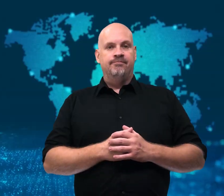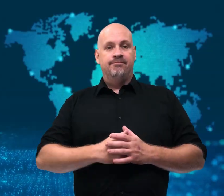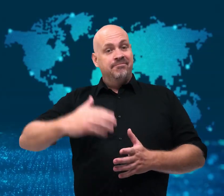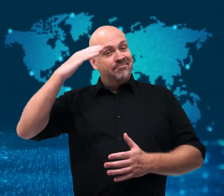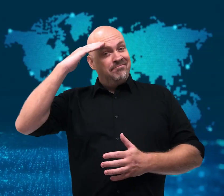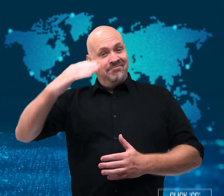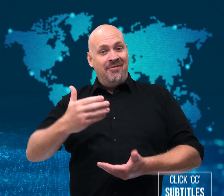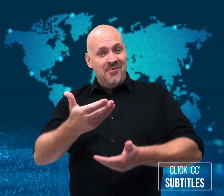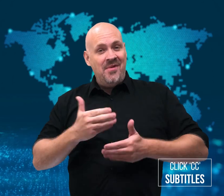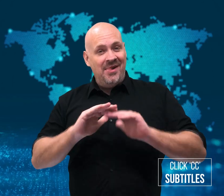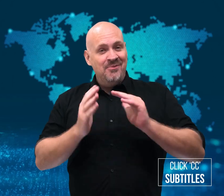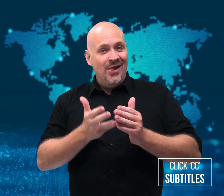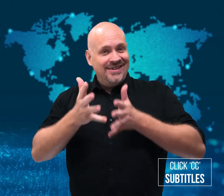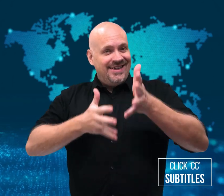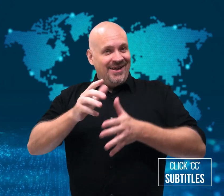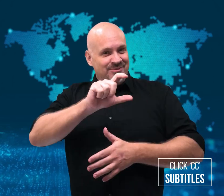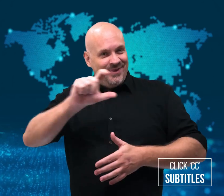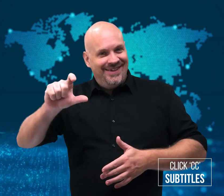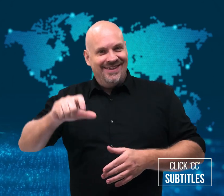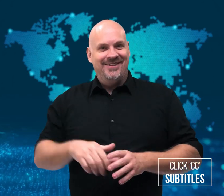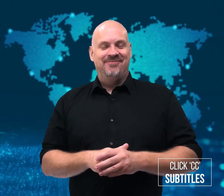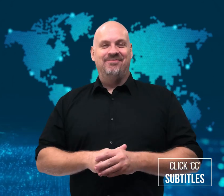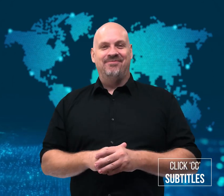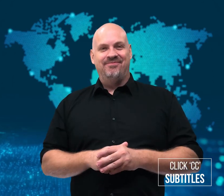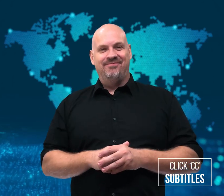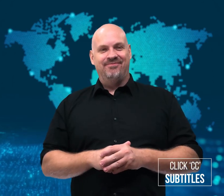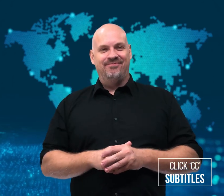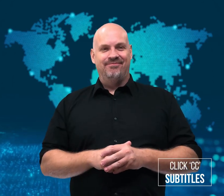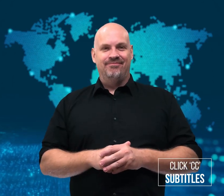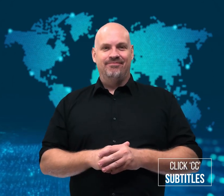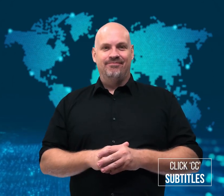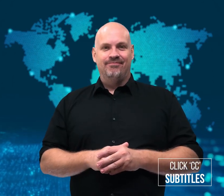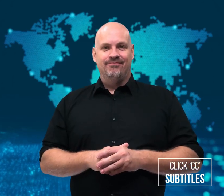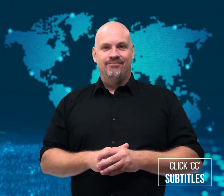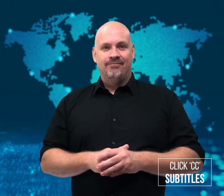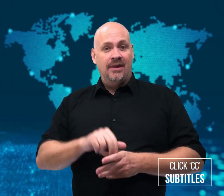Welcome to WorldSign Week!